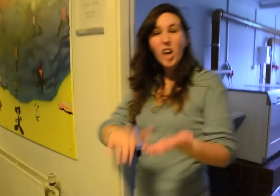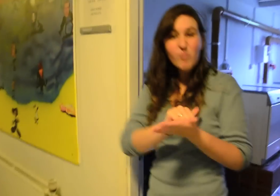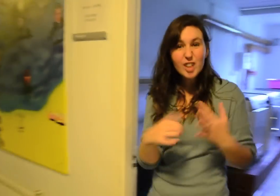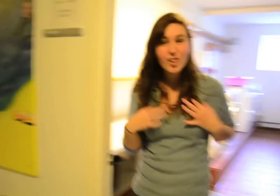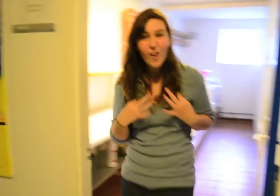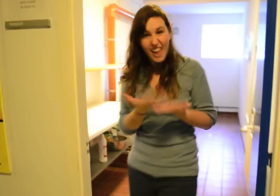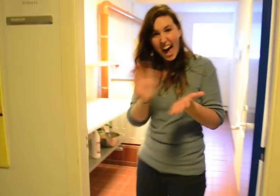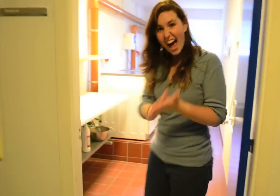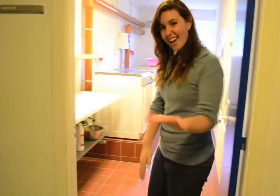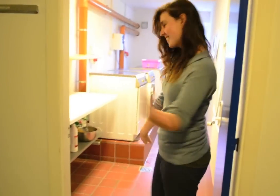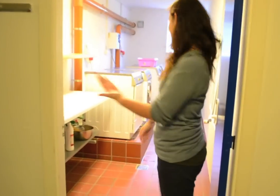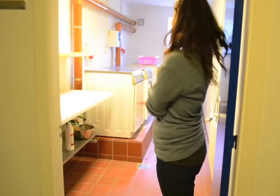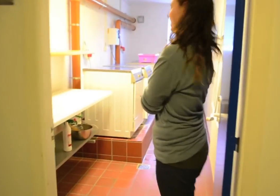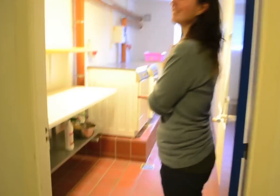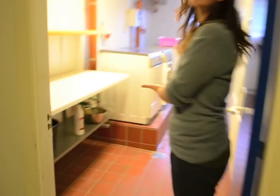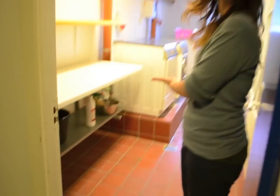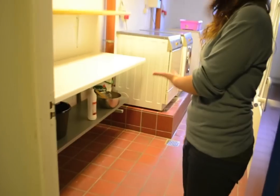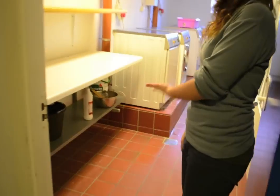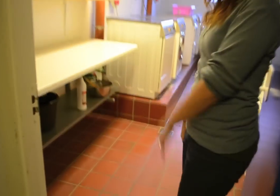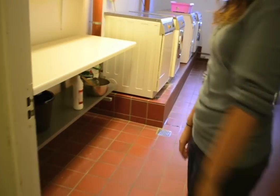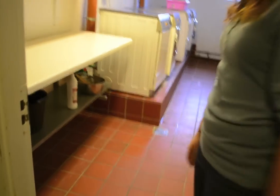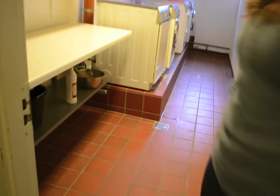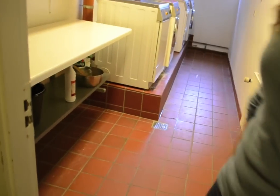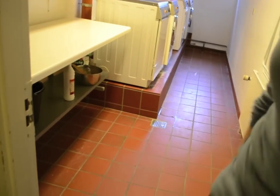Want to wash your clothes? We have a laundry room here!